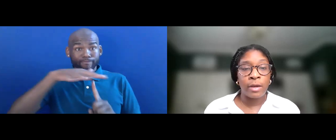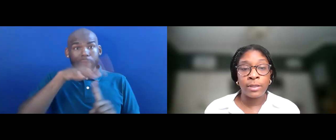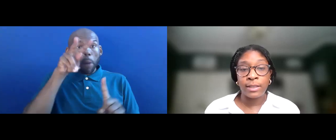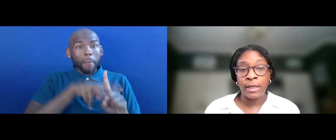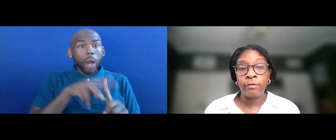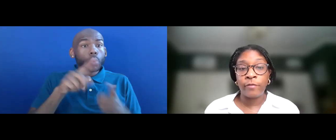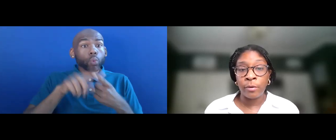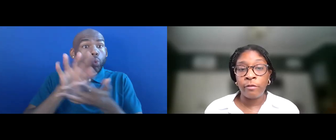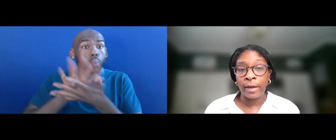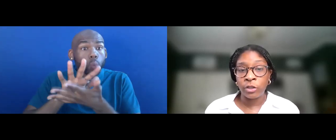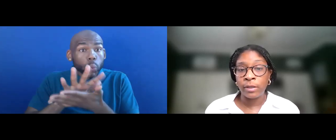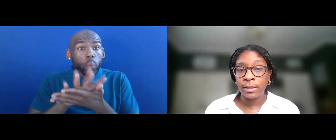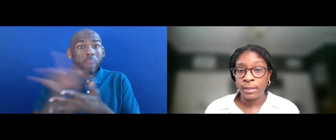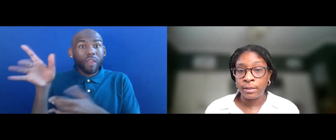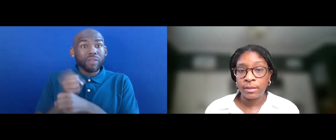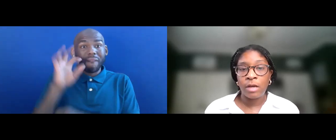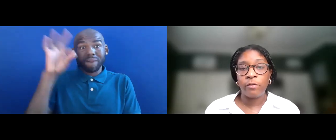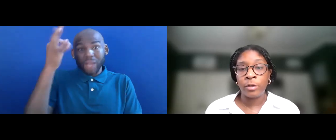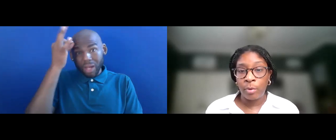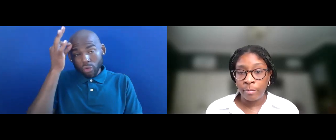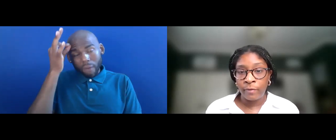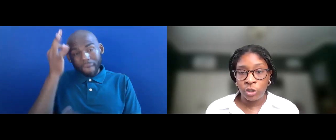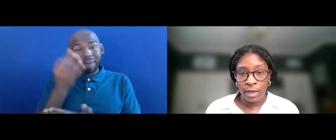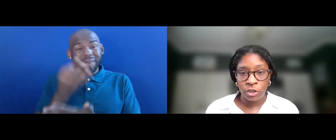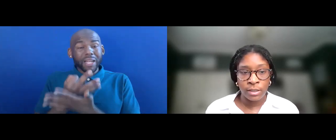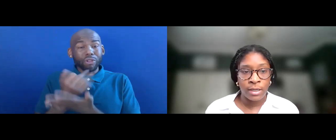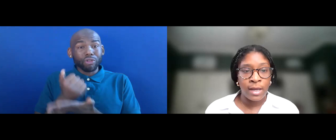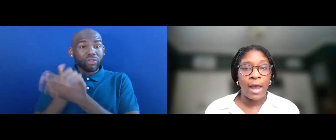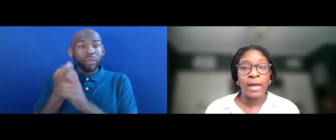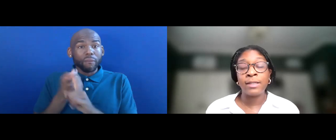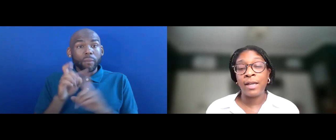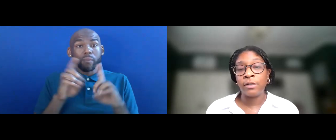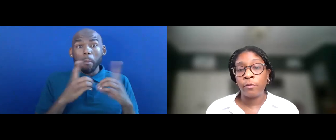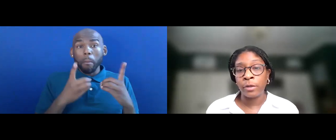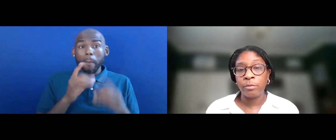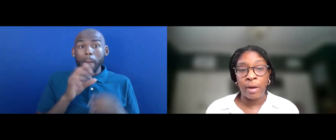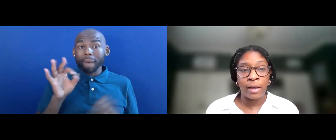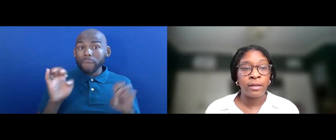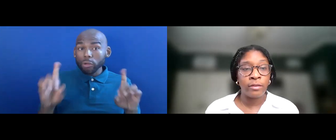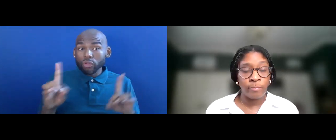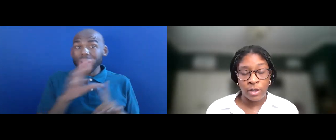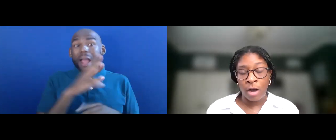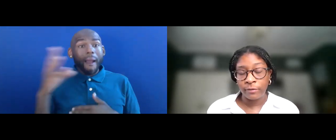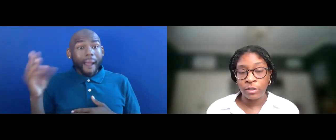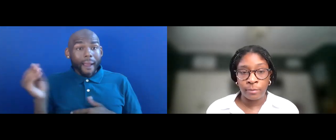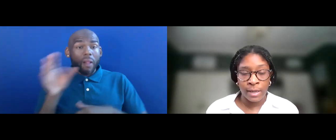THAT RECEIVE FEDERAL FINANCIAL ASSISTANCE FROM THE DEPARTMENT OF EDUCATION AND IT'S ENFORCED BY THE OFFICE FOR CIVIL RIGHTS